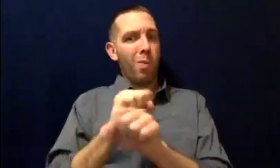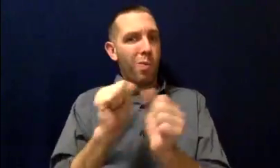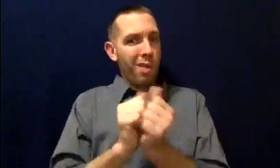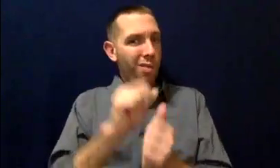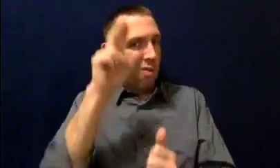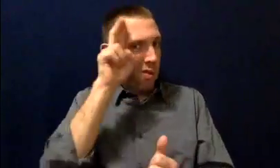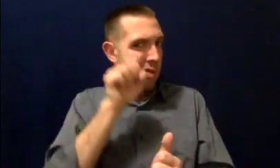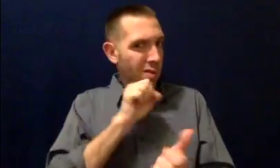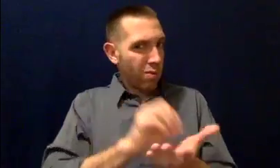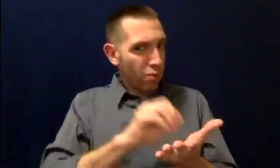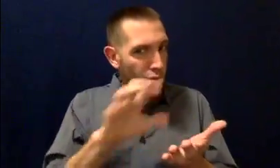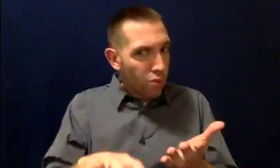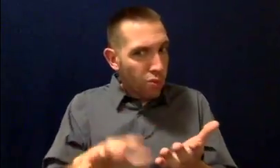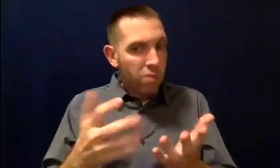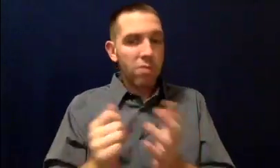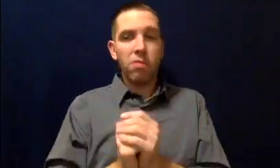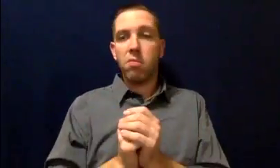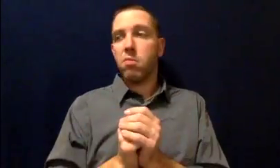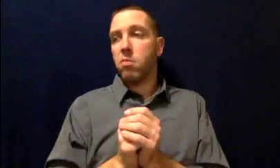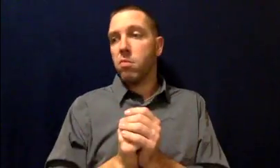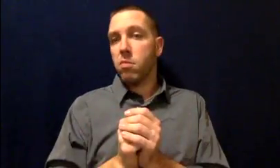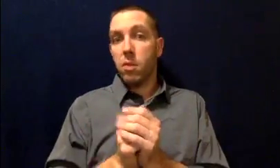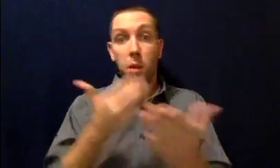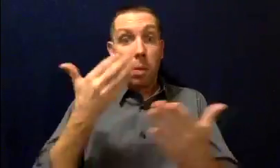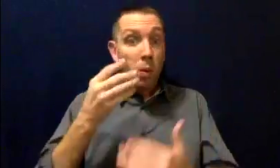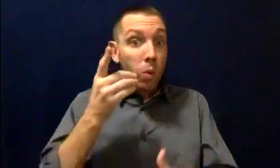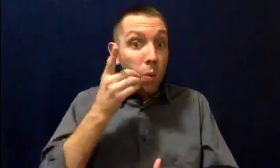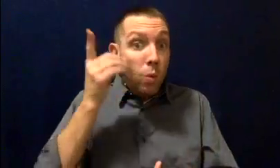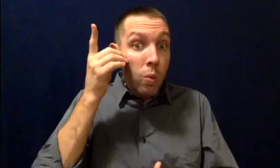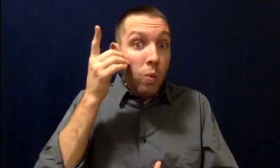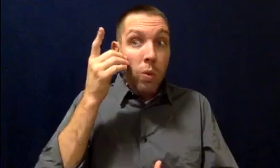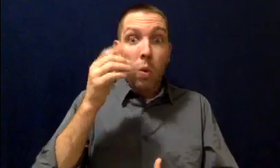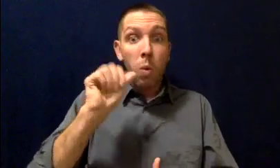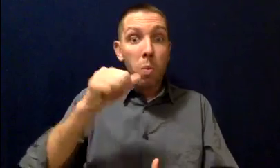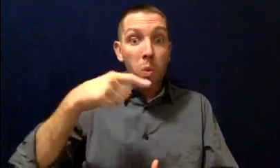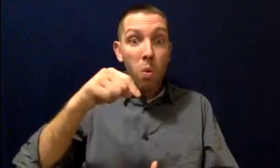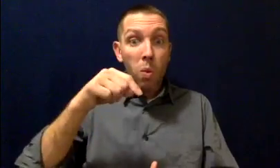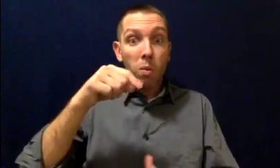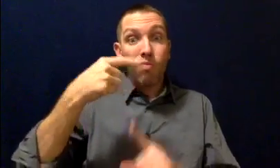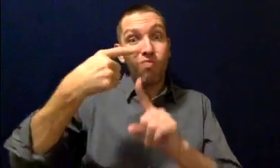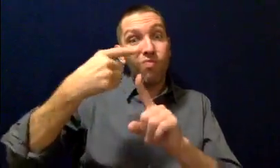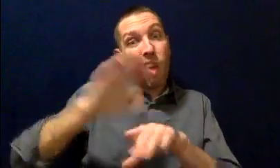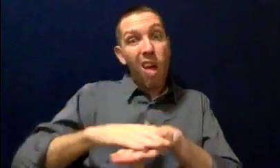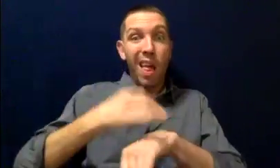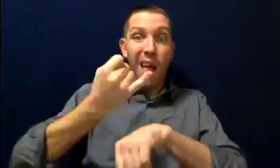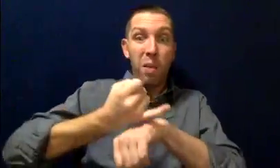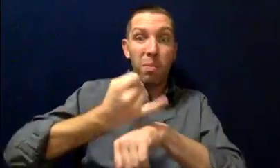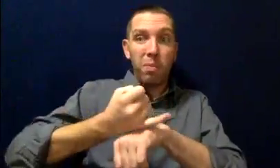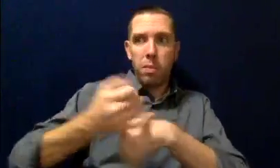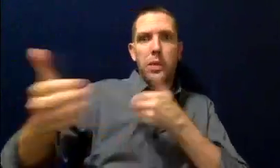who know how to work with students with Usher syndrome. It could something simple like